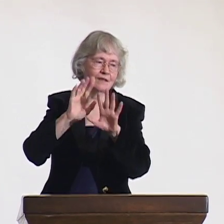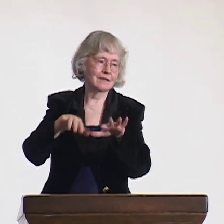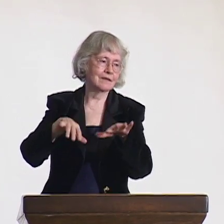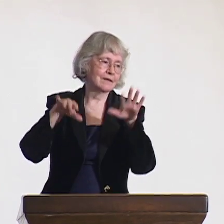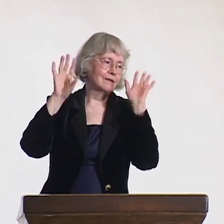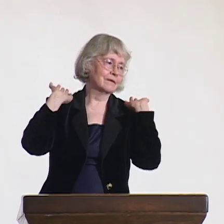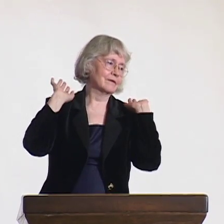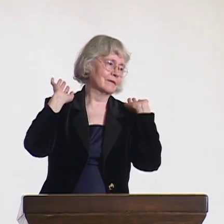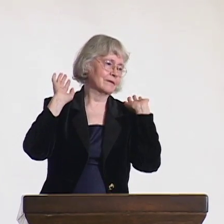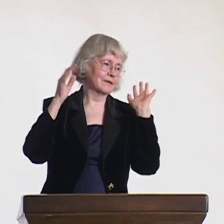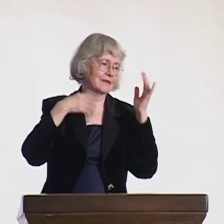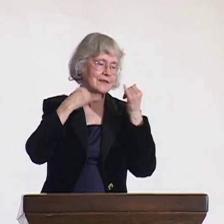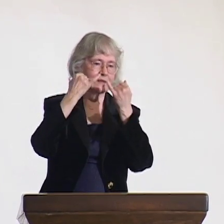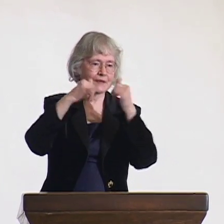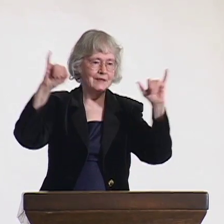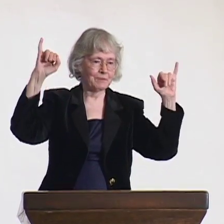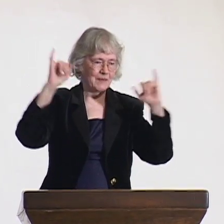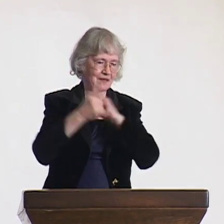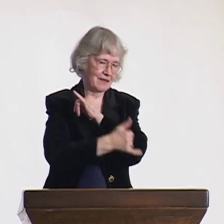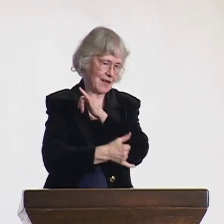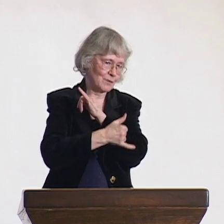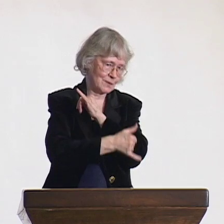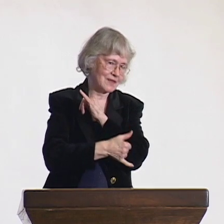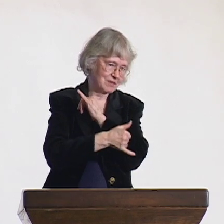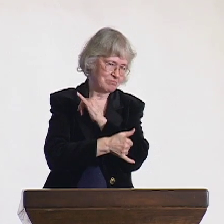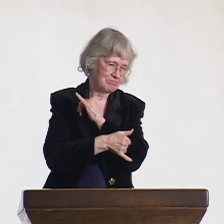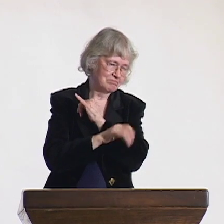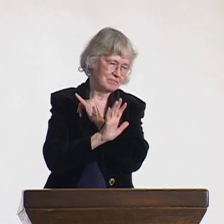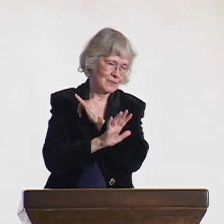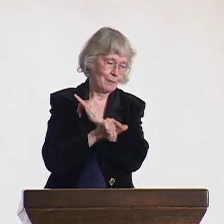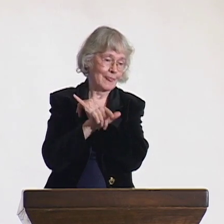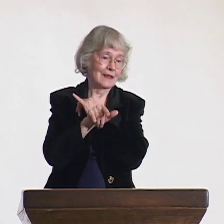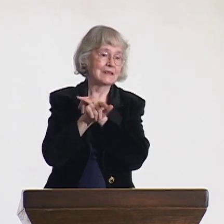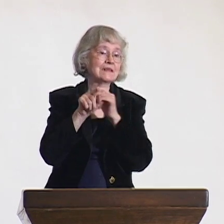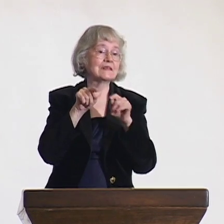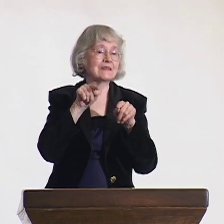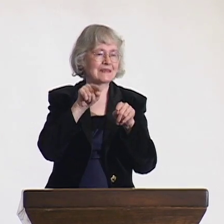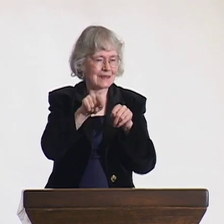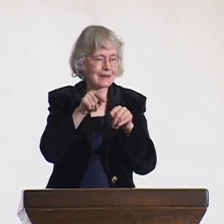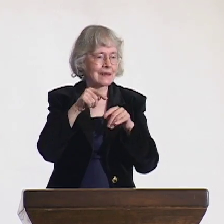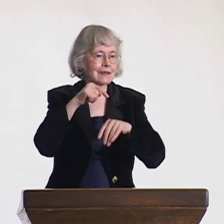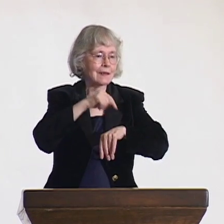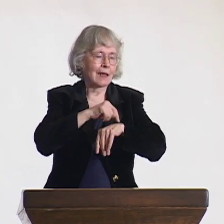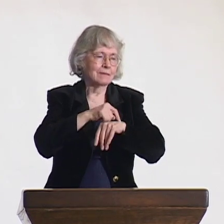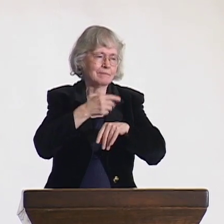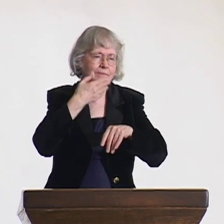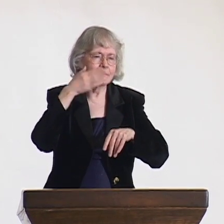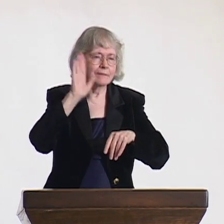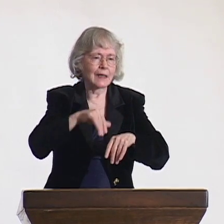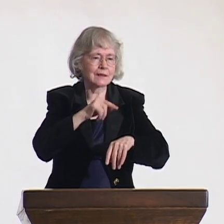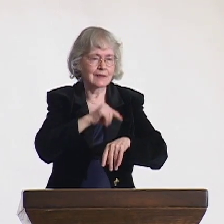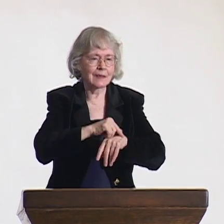It was a very challenging time, and many sick children that were hearing were not given medicine that they needed